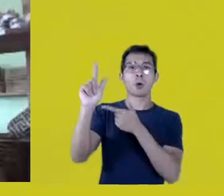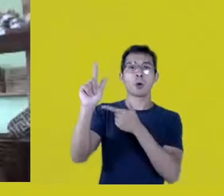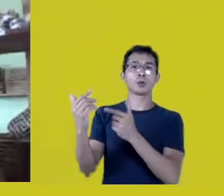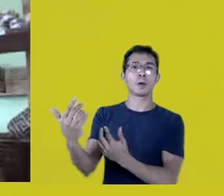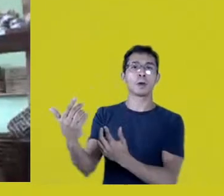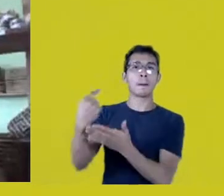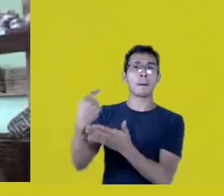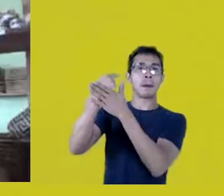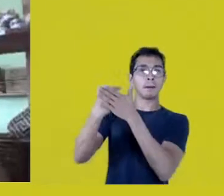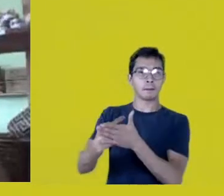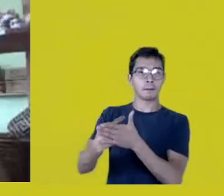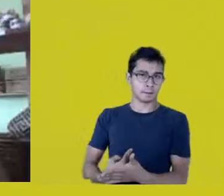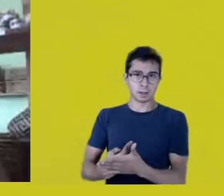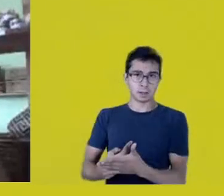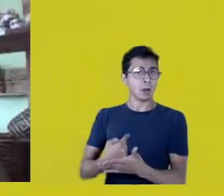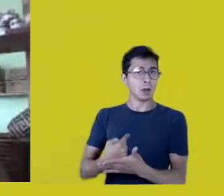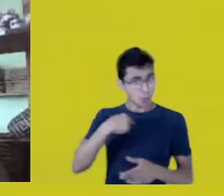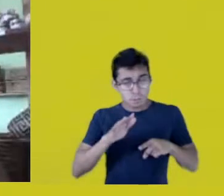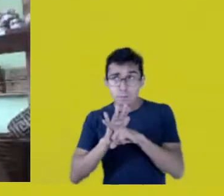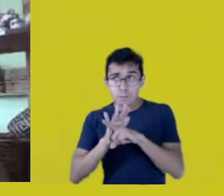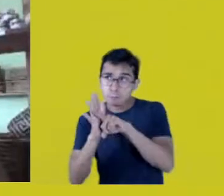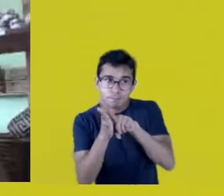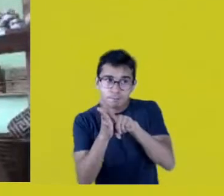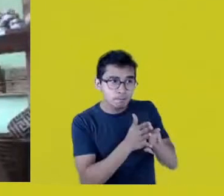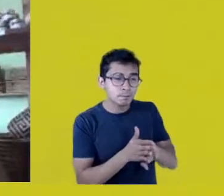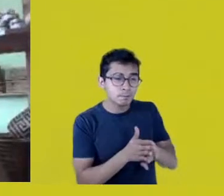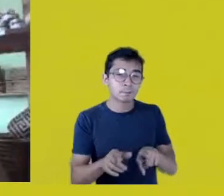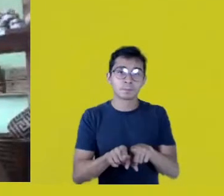Francy also mentioned that, I think.